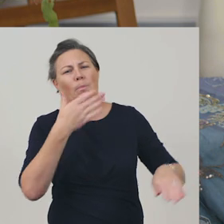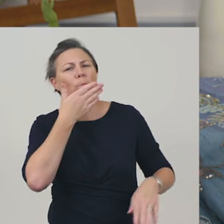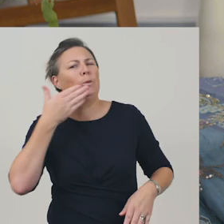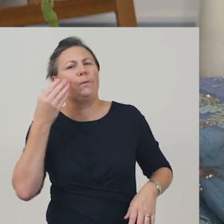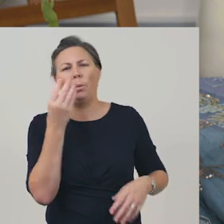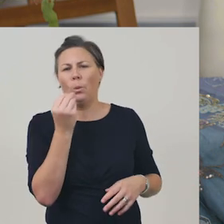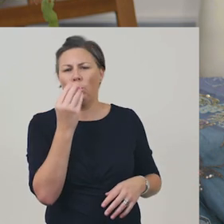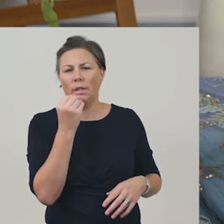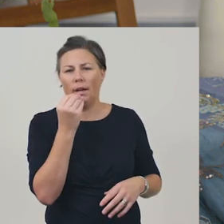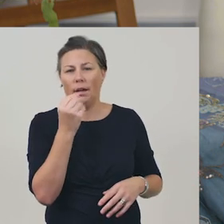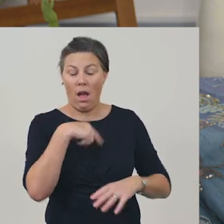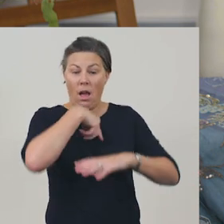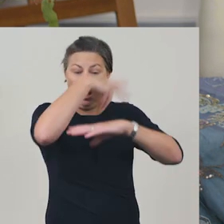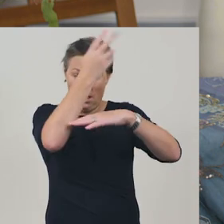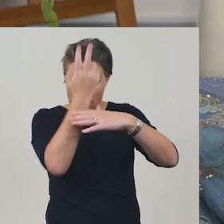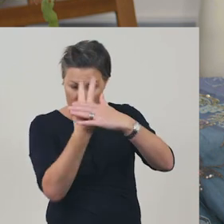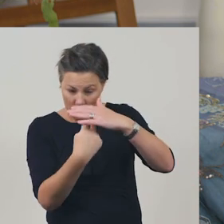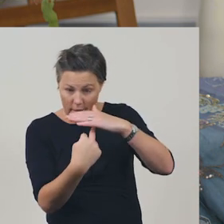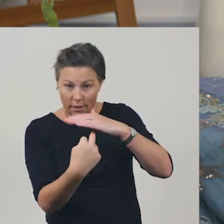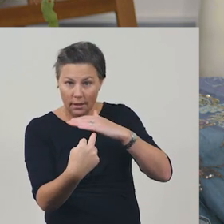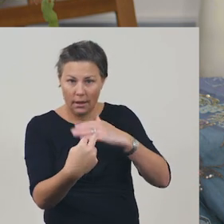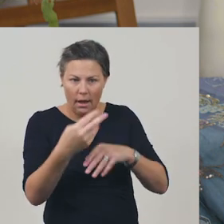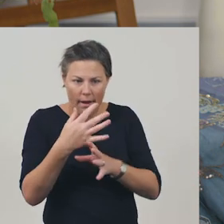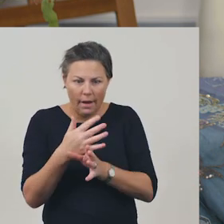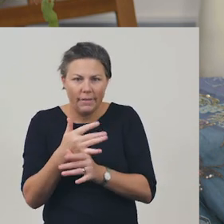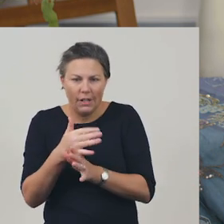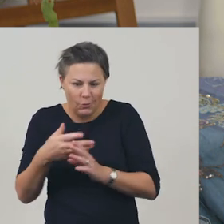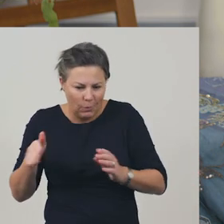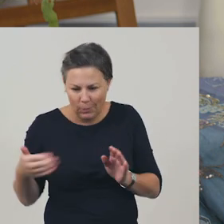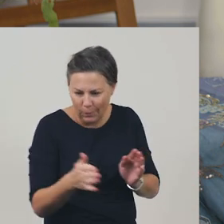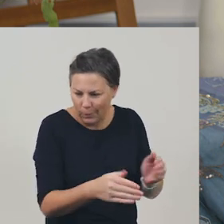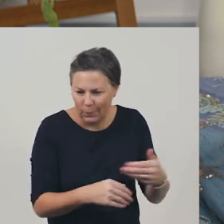Just under the shiny surface fish dart playing hide and seek.